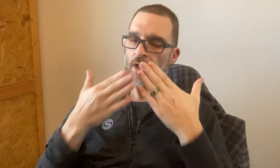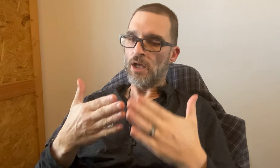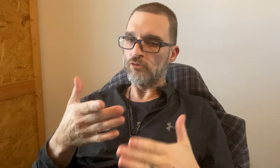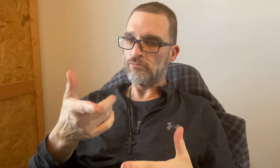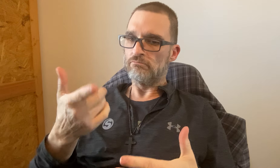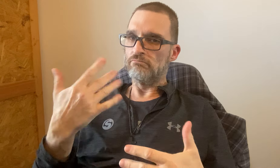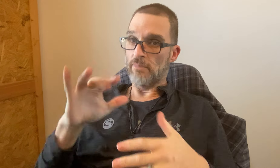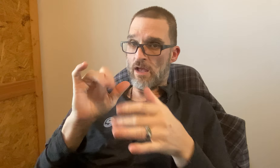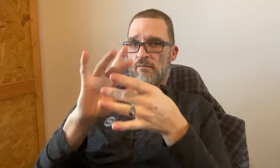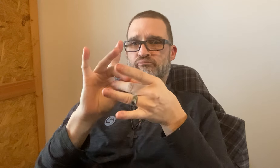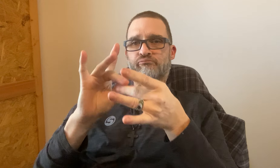Honestly I really thank you